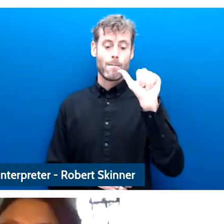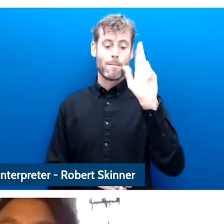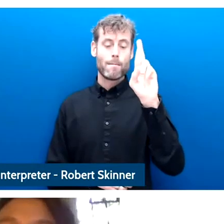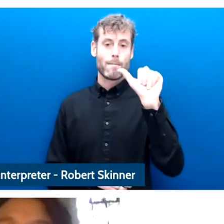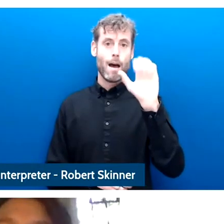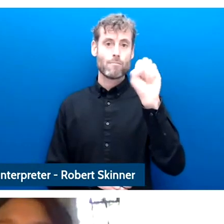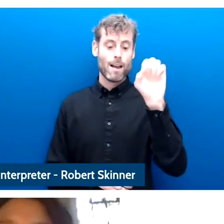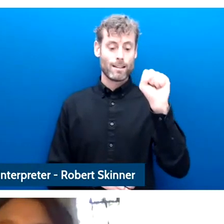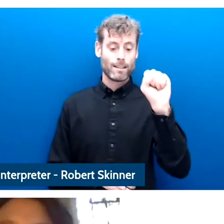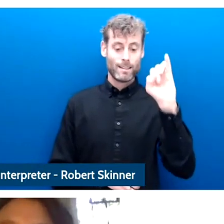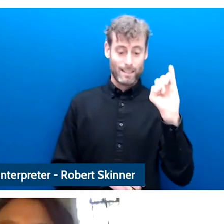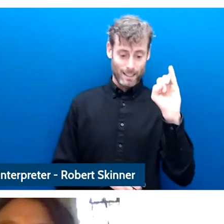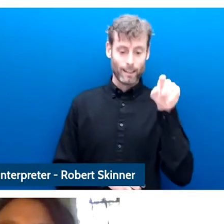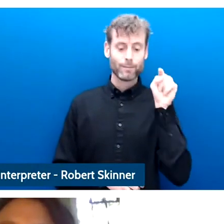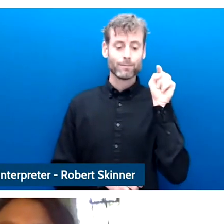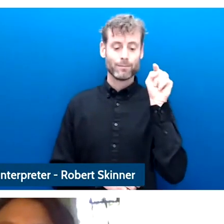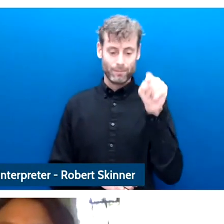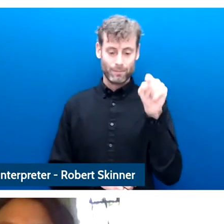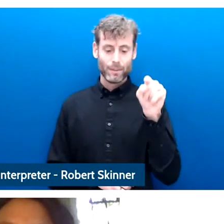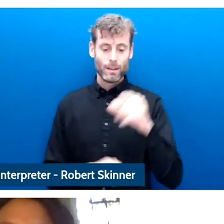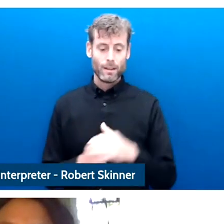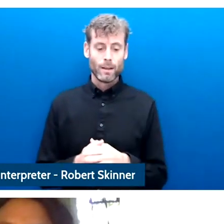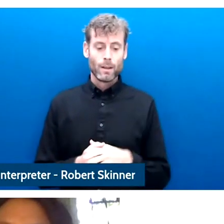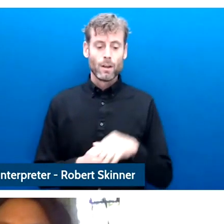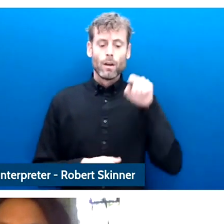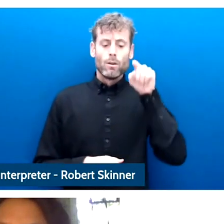technology's and artificial intelligence on human rights and